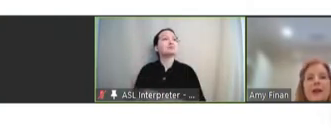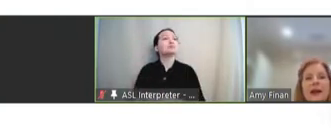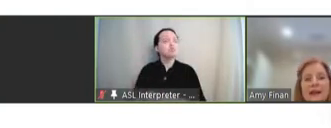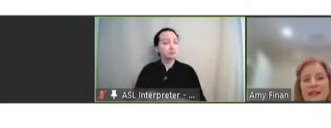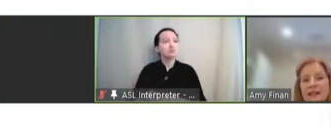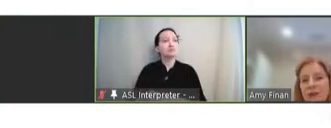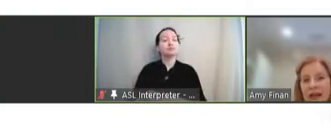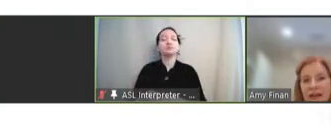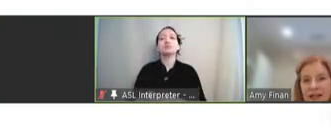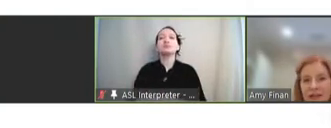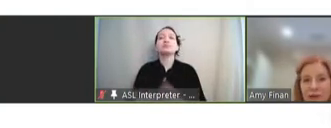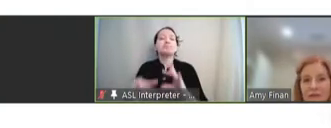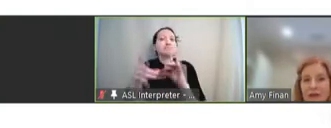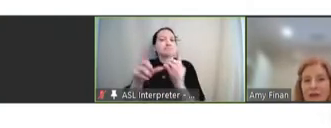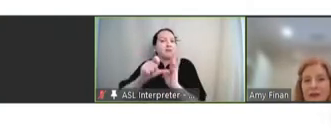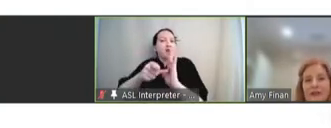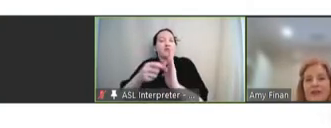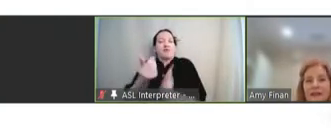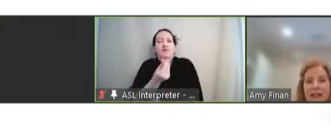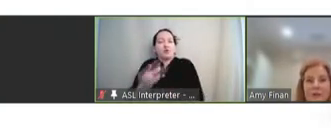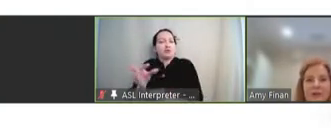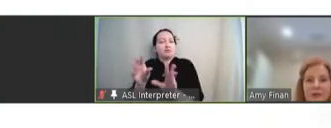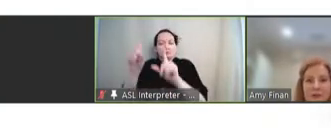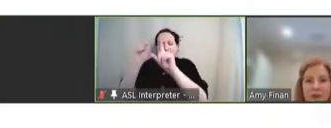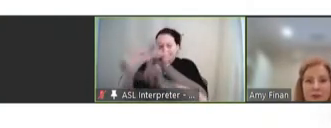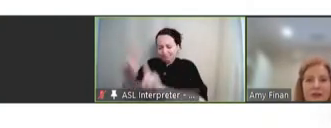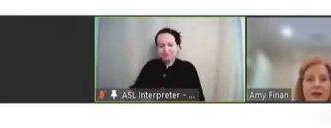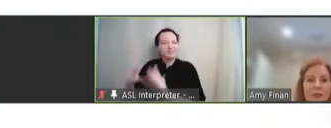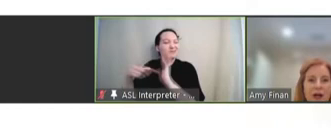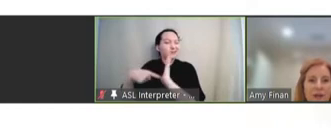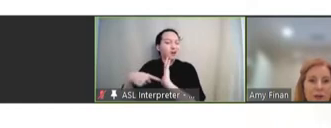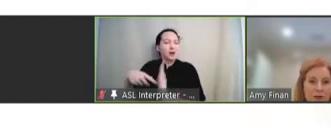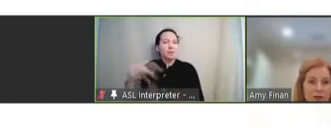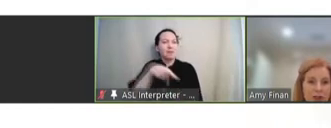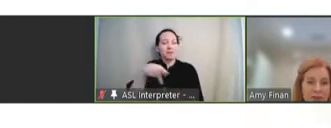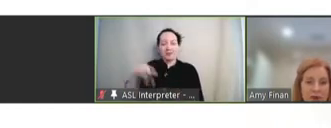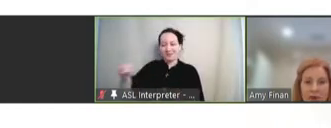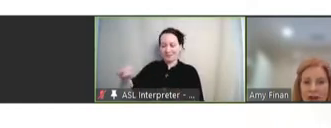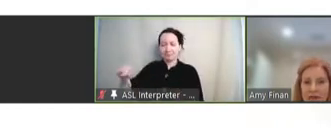We'd like to highlight a few very different examples of public-private partnerships driving